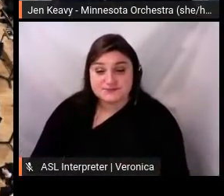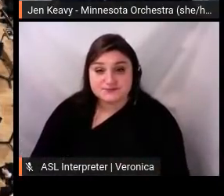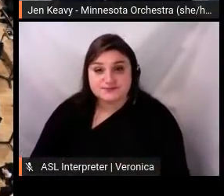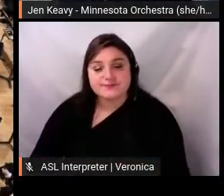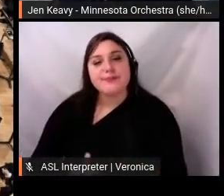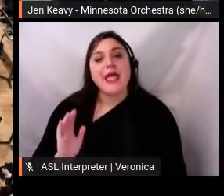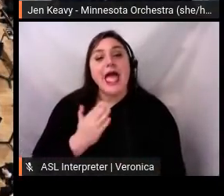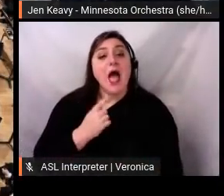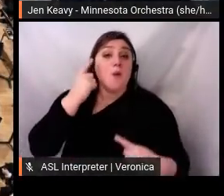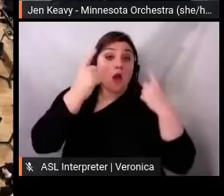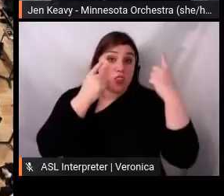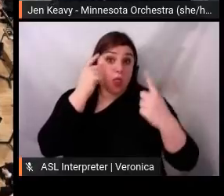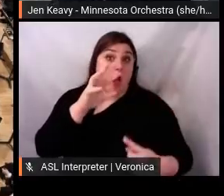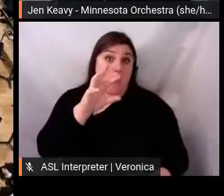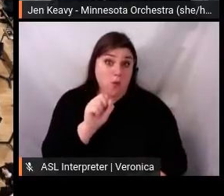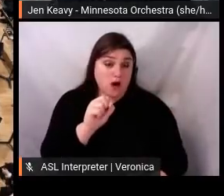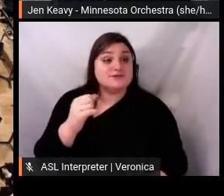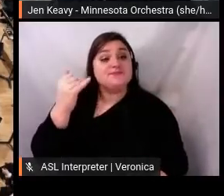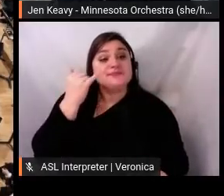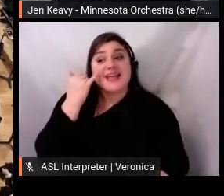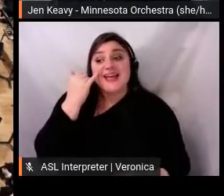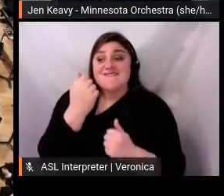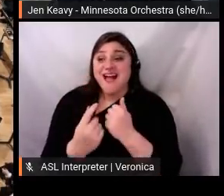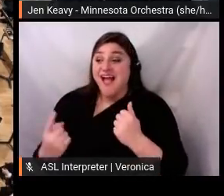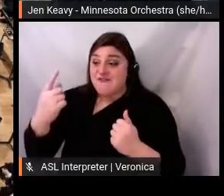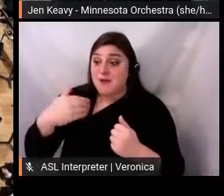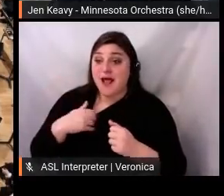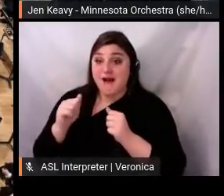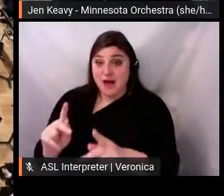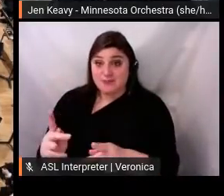at the table, that everyone is more invested and the audience benefits.